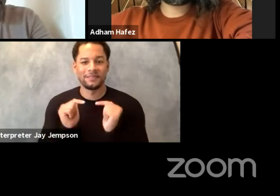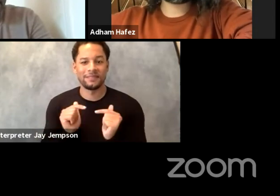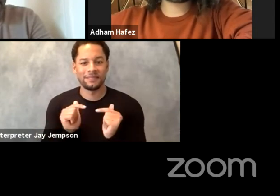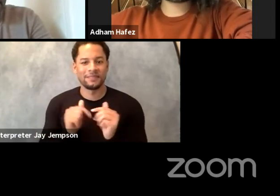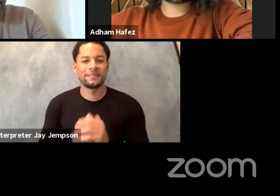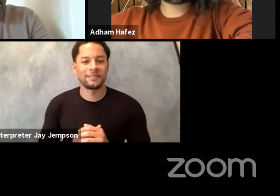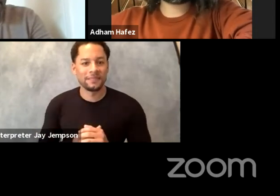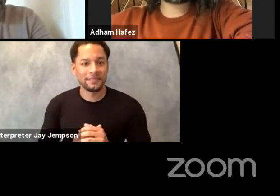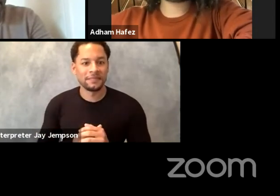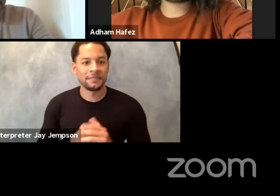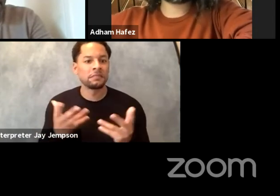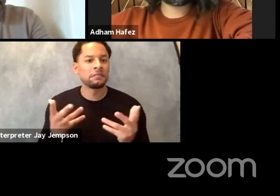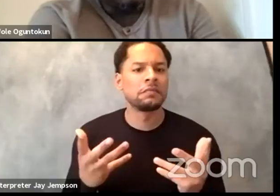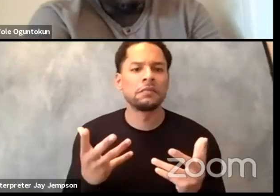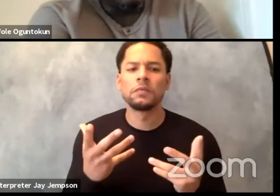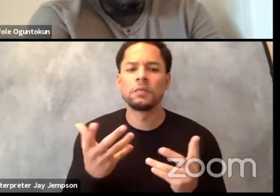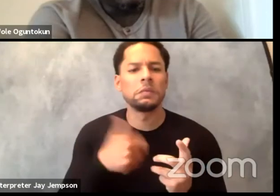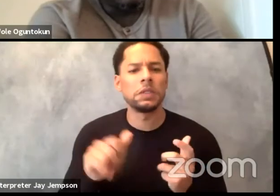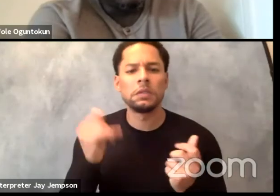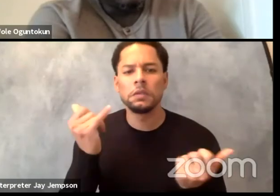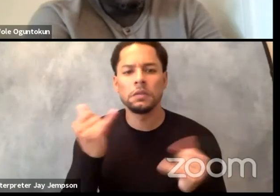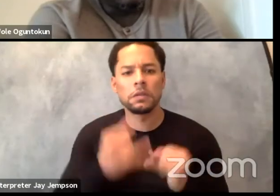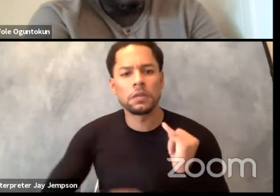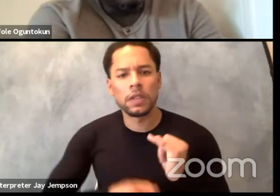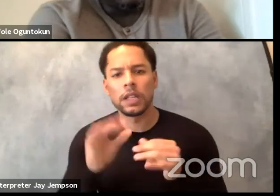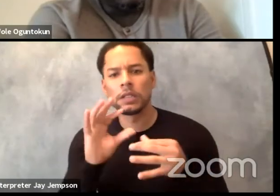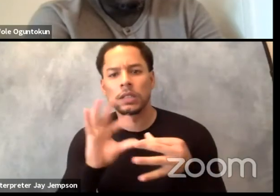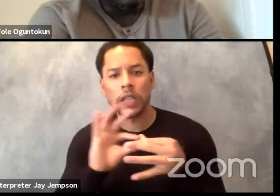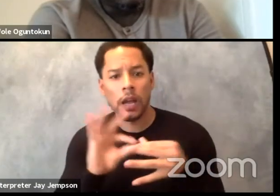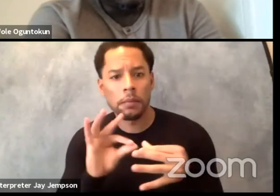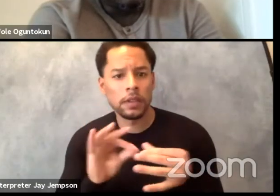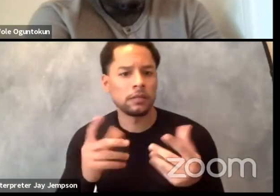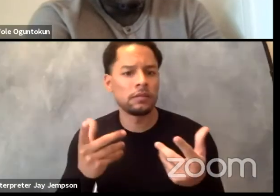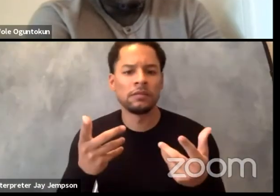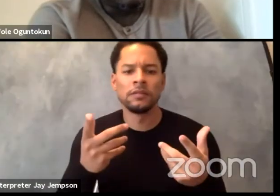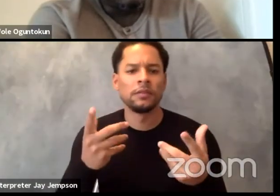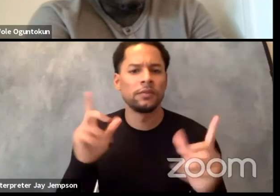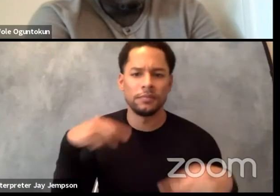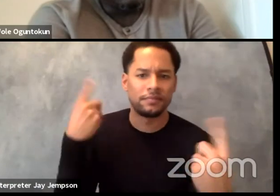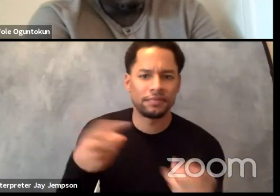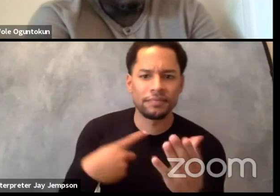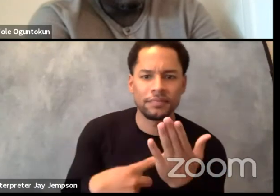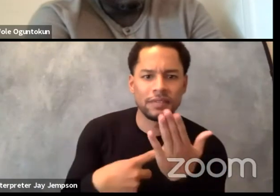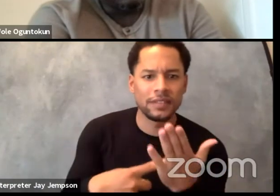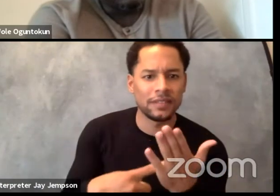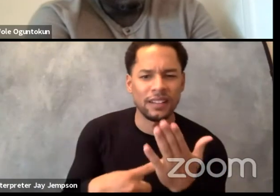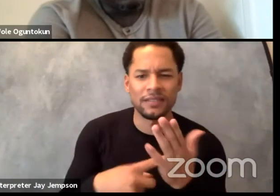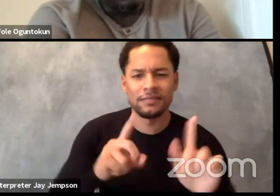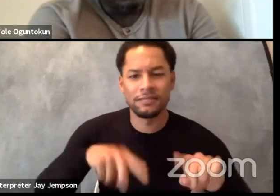your dramaturgical process or decolonizing or language, I think we were kind of talking about so many things today.